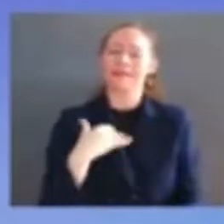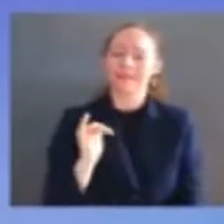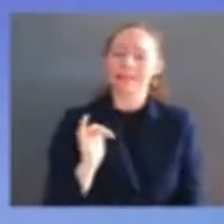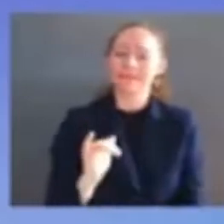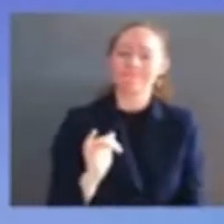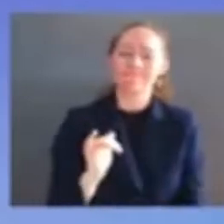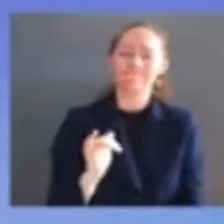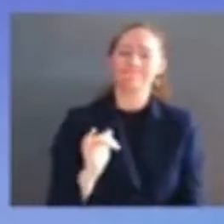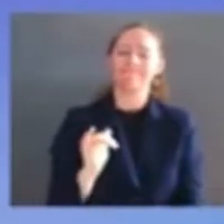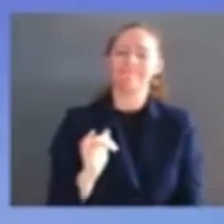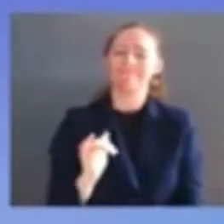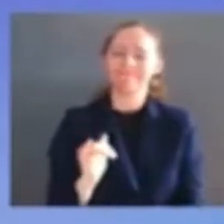anything is possible